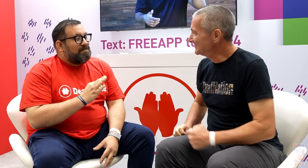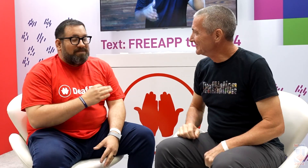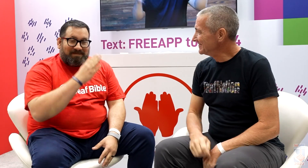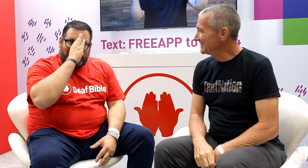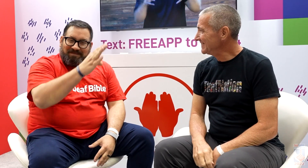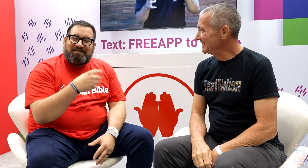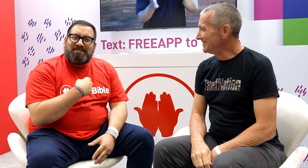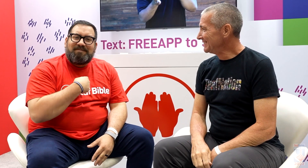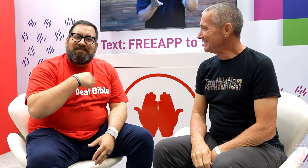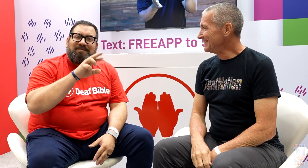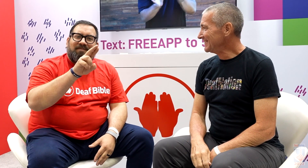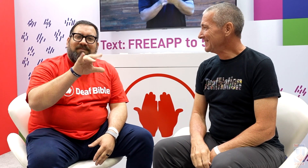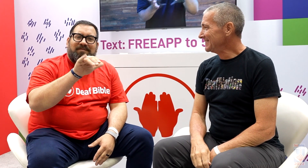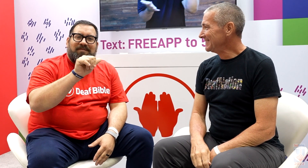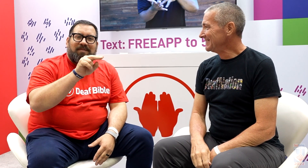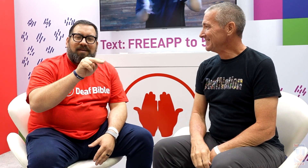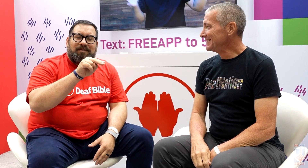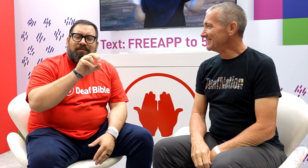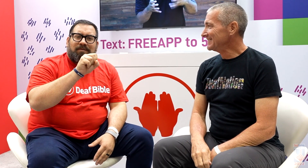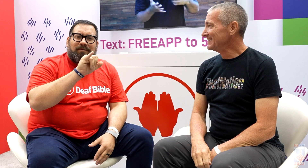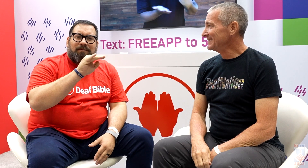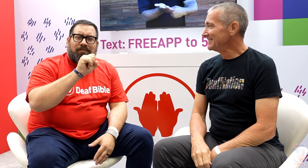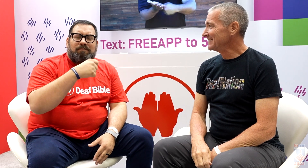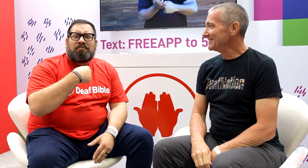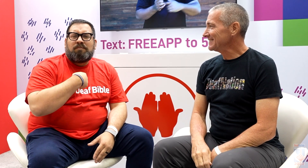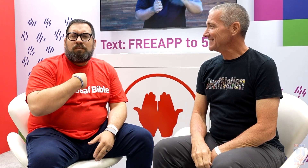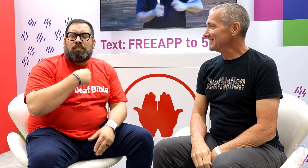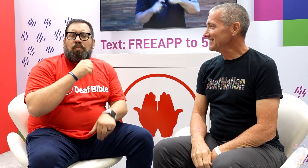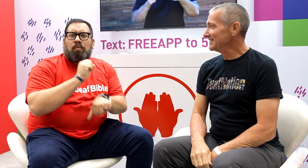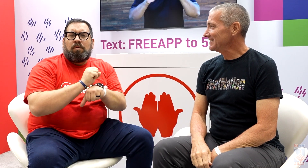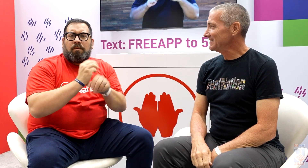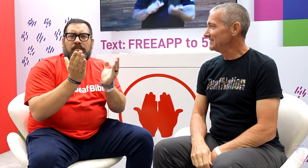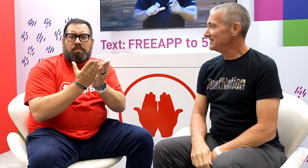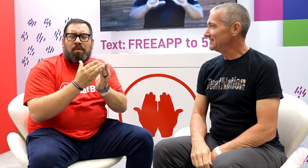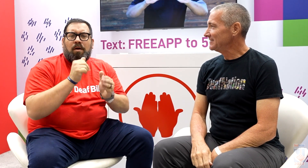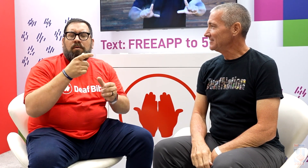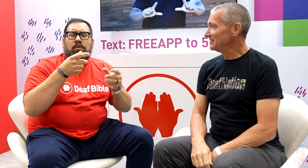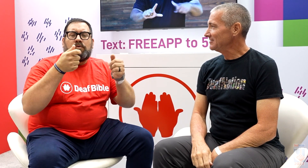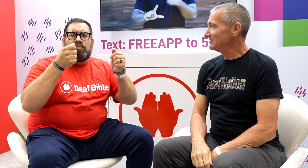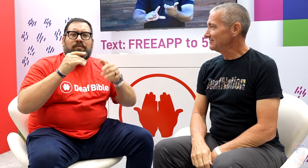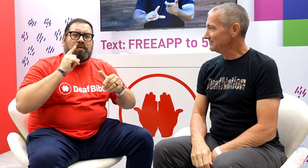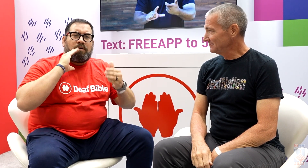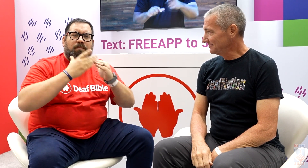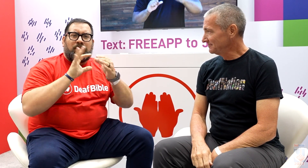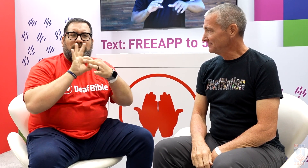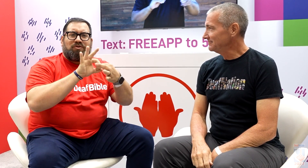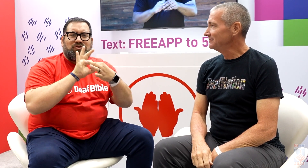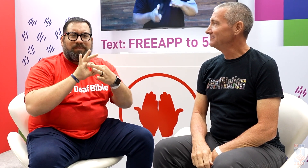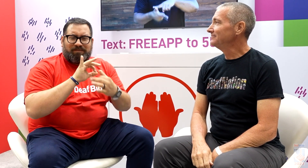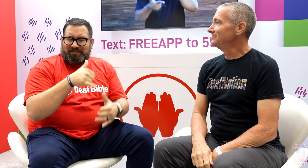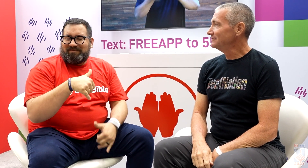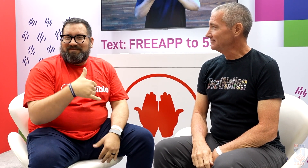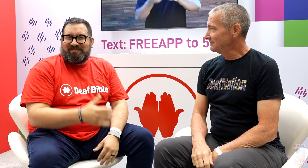Hi, my name is Ryan Sims. I work with the Deaf Bible Society as Director of Deaf Community Relations.